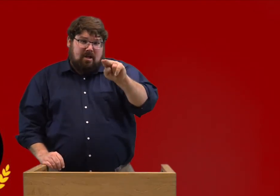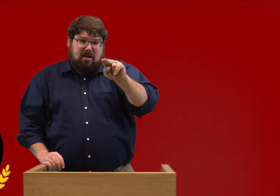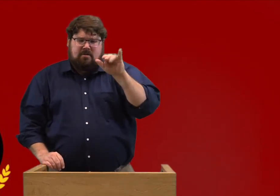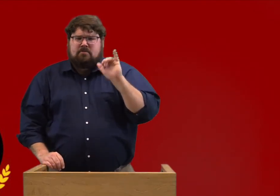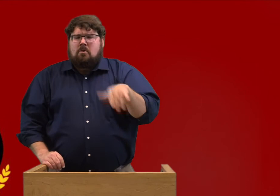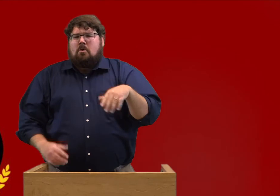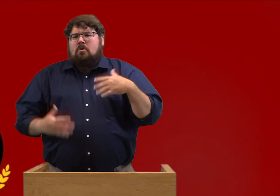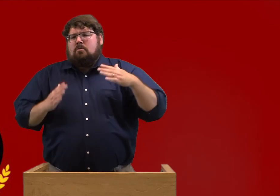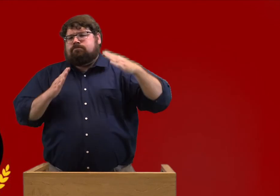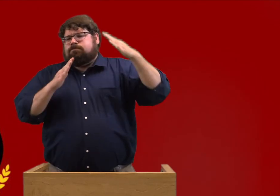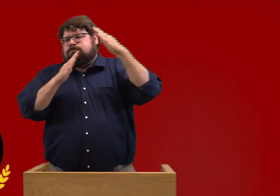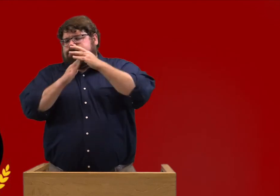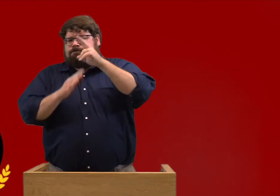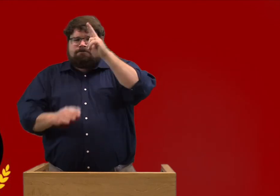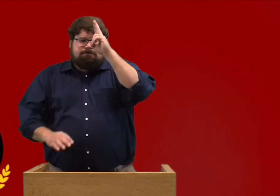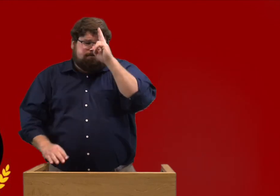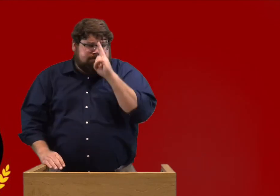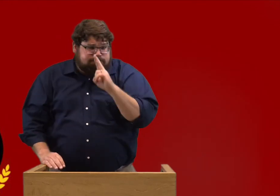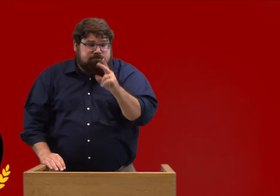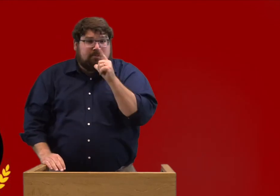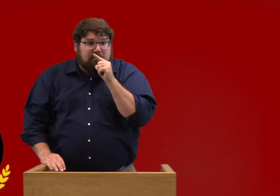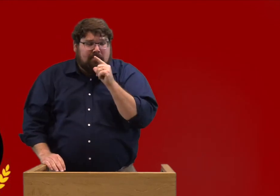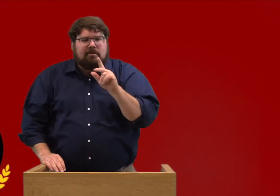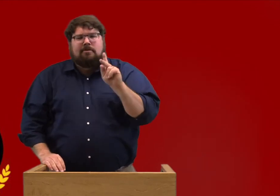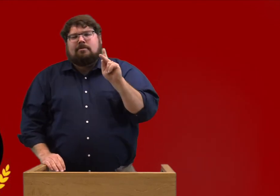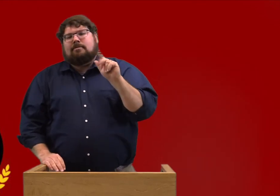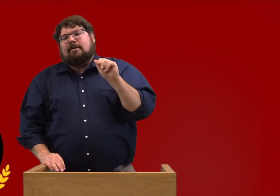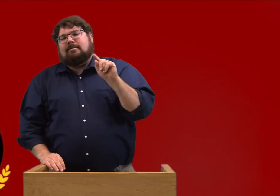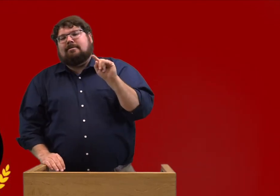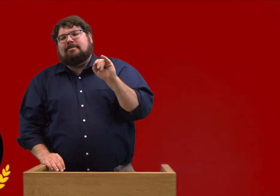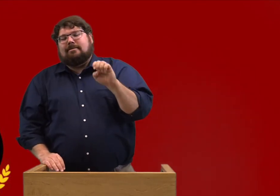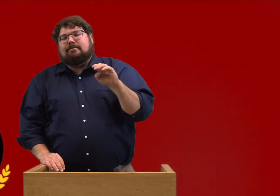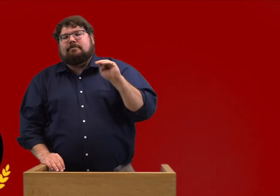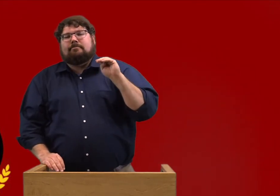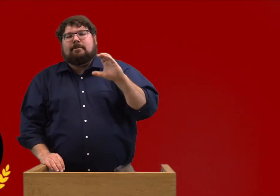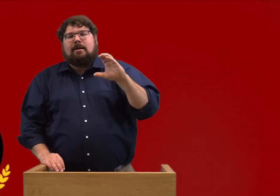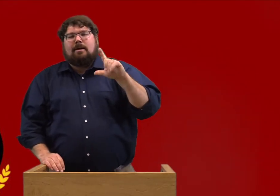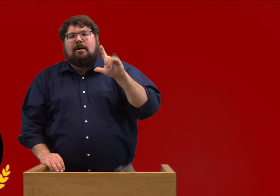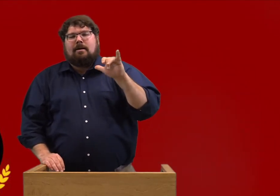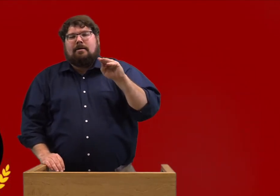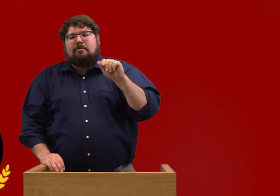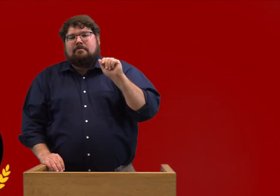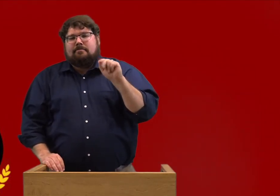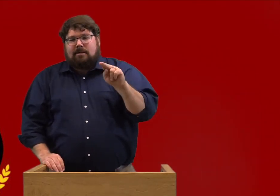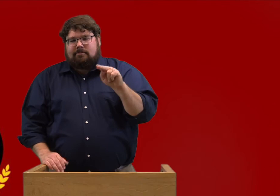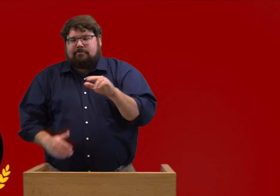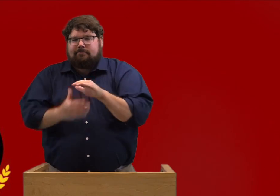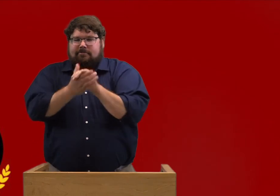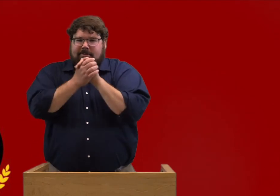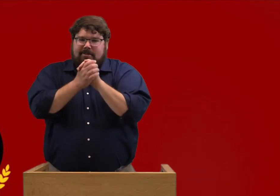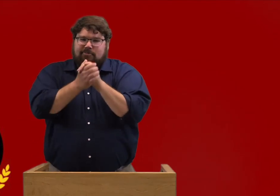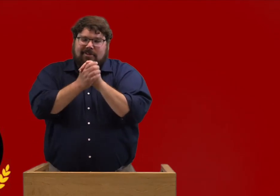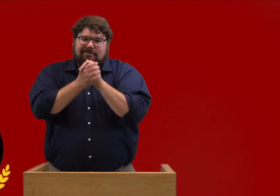That is a very high honor, and it was given to Katie McClyman. Congratulations.